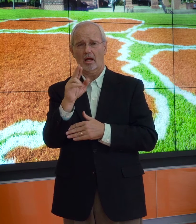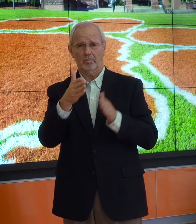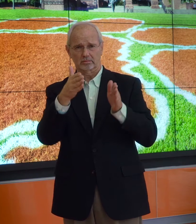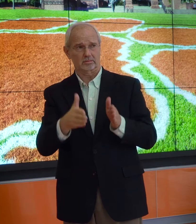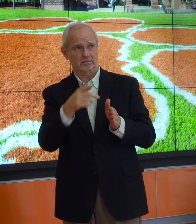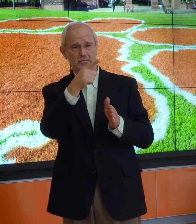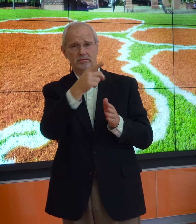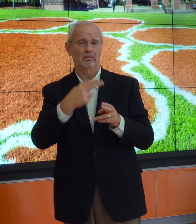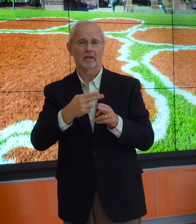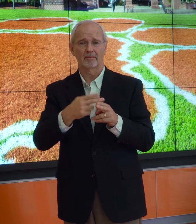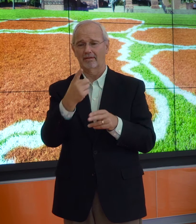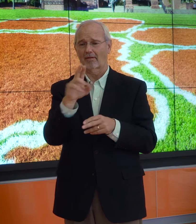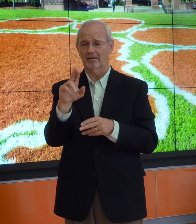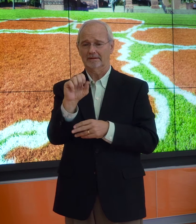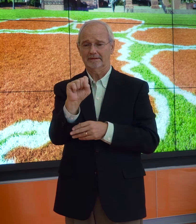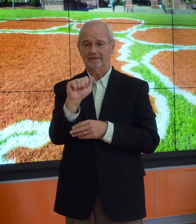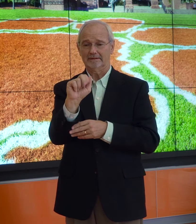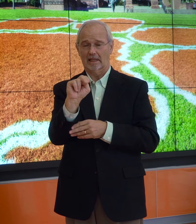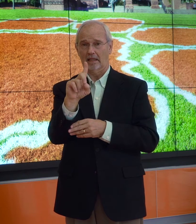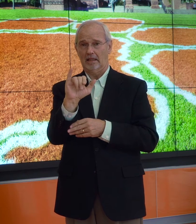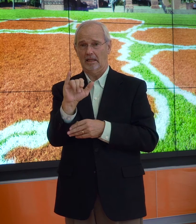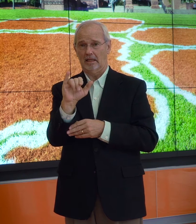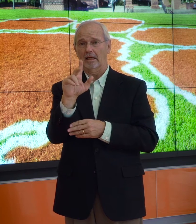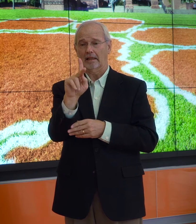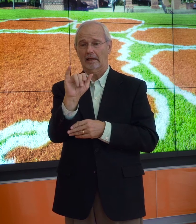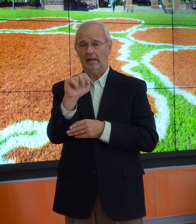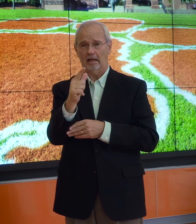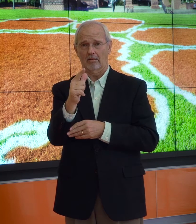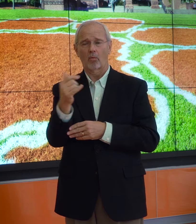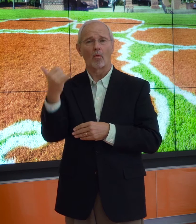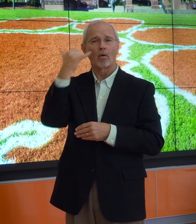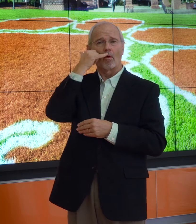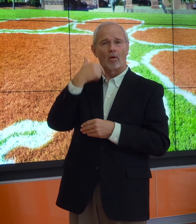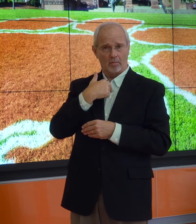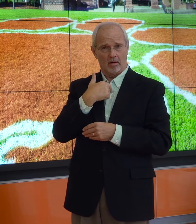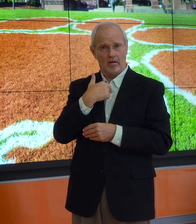department was Dr. Sandy King. He called me